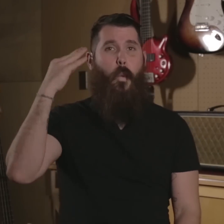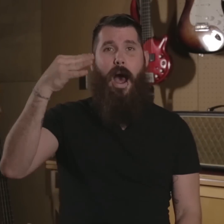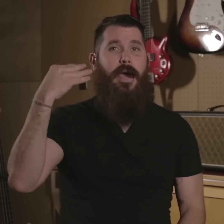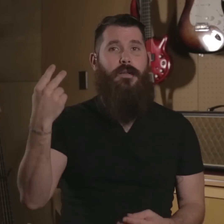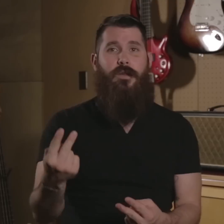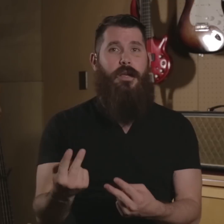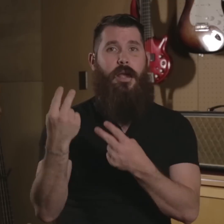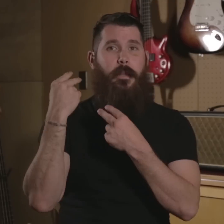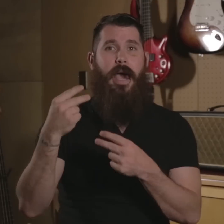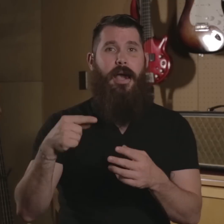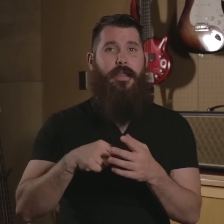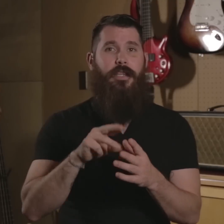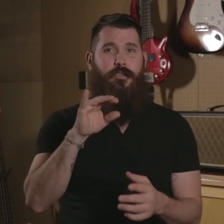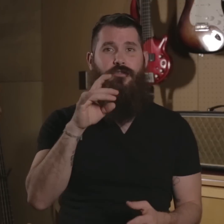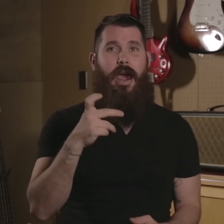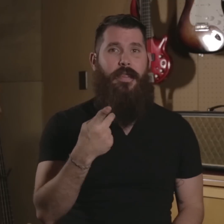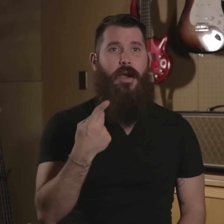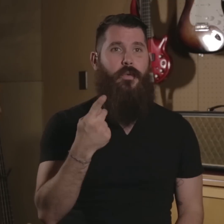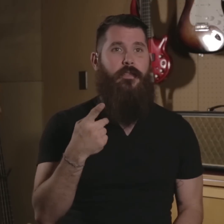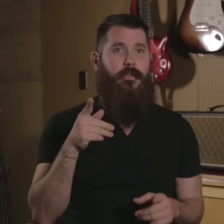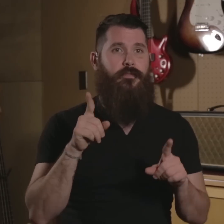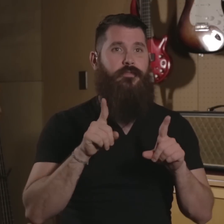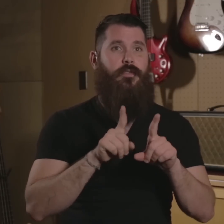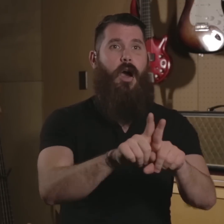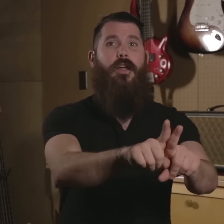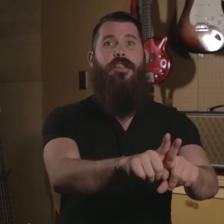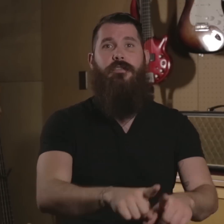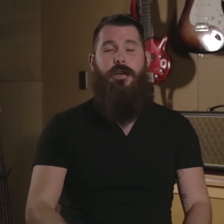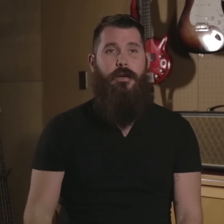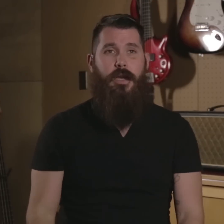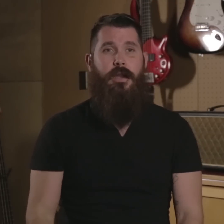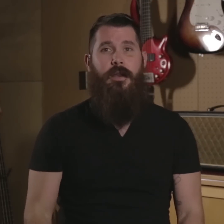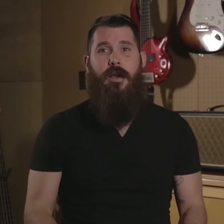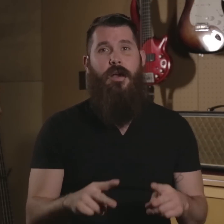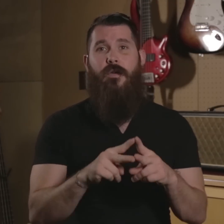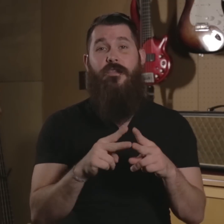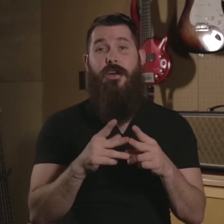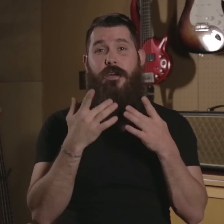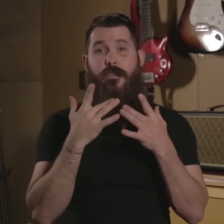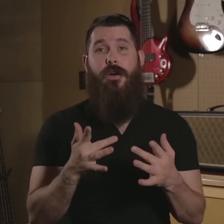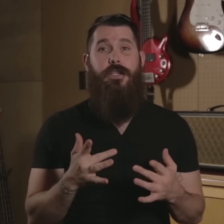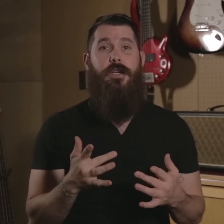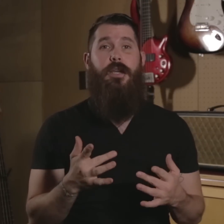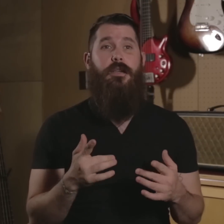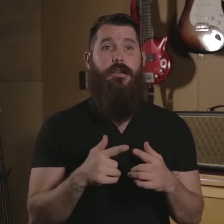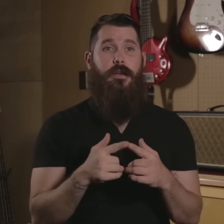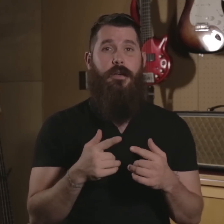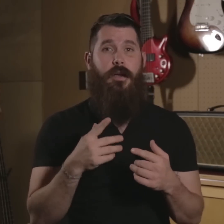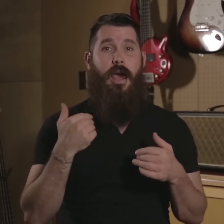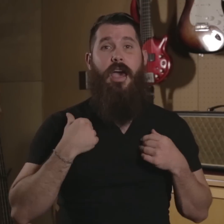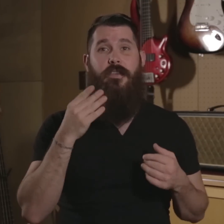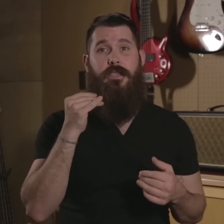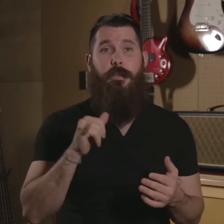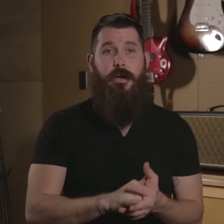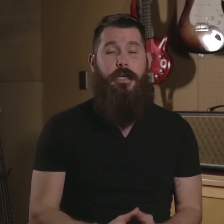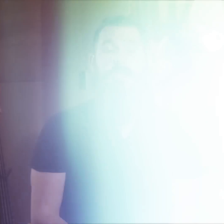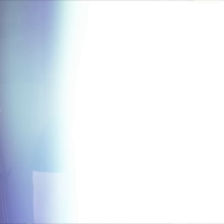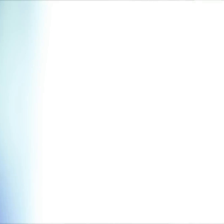It was wild looking back on this ride that we've gone through, very fortunate to have experienced that.